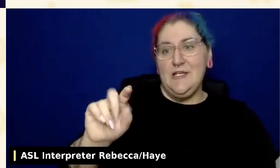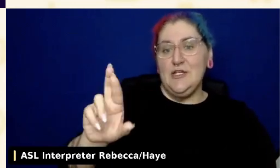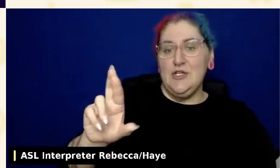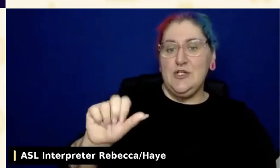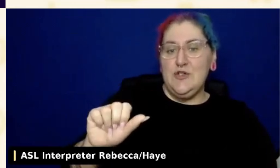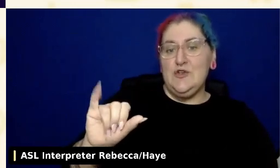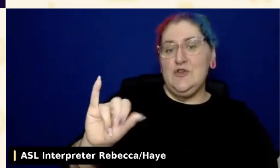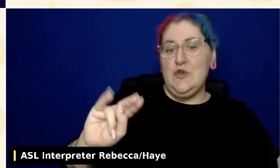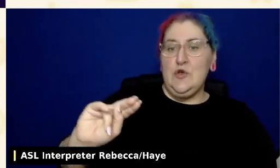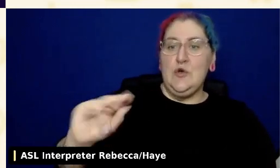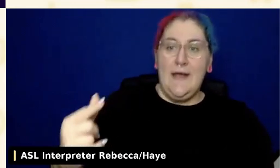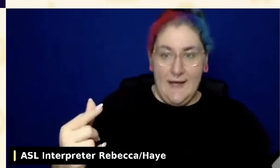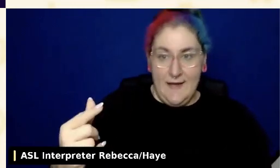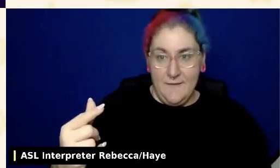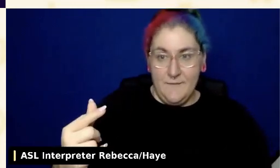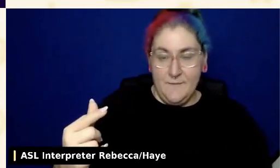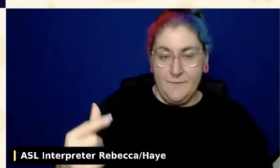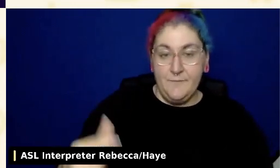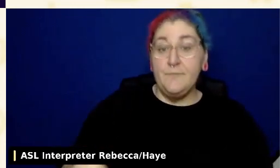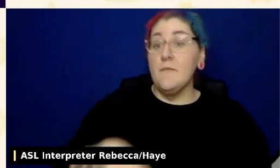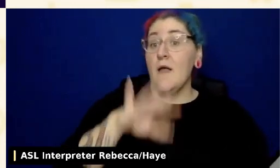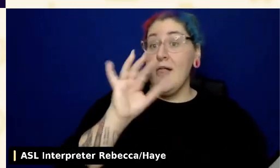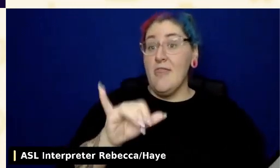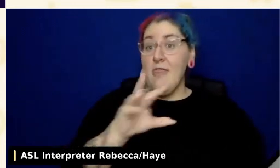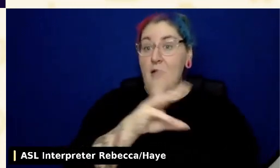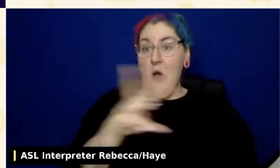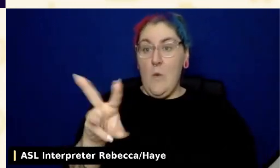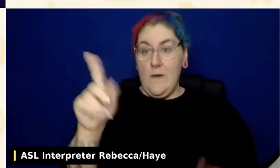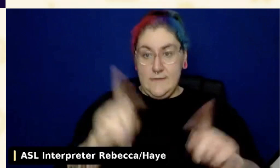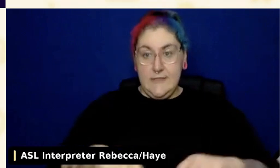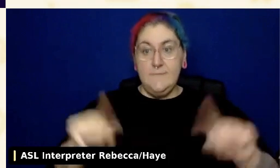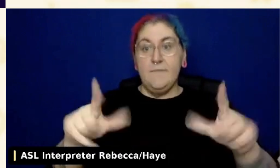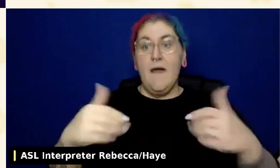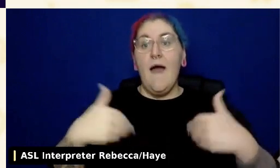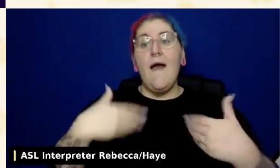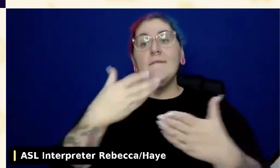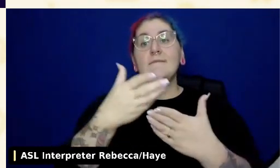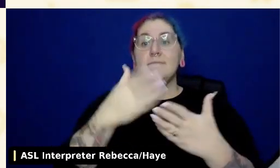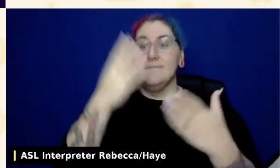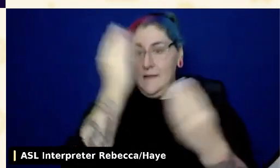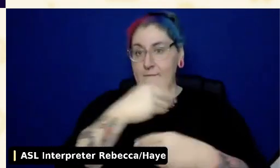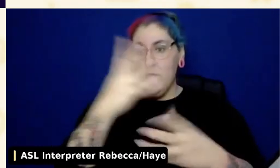And on this website, it has some information about the trusted tester training track,